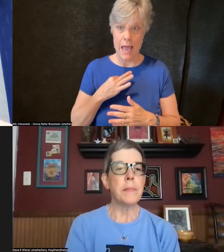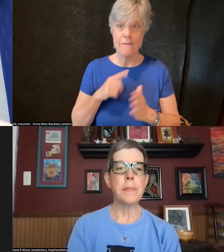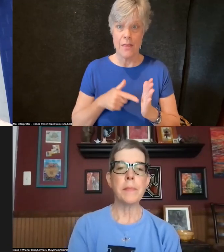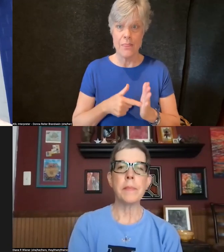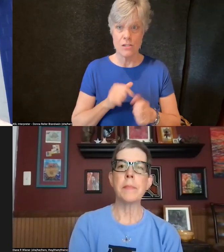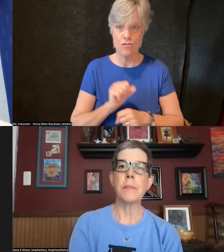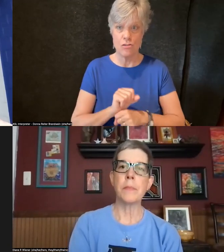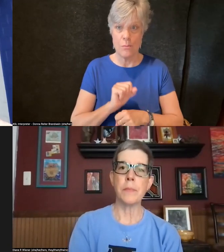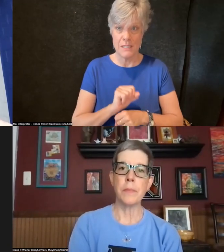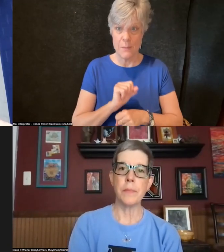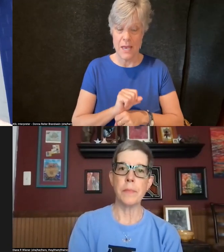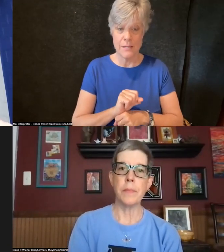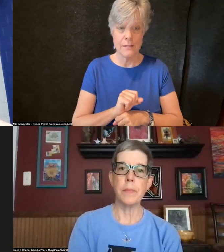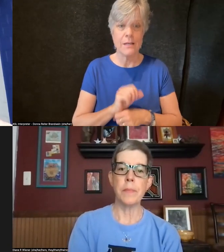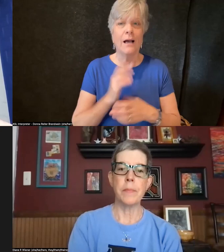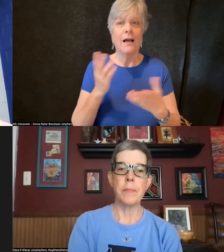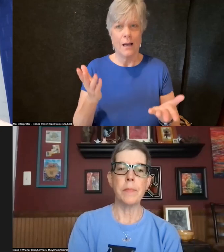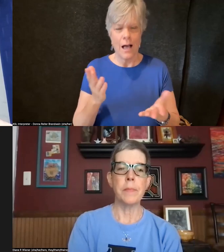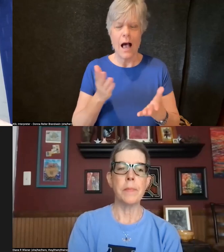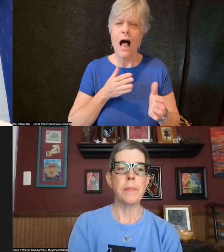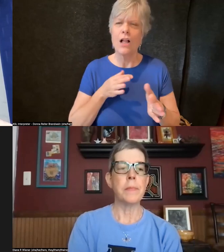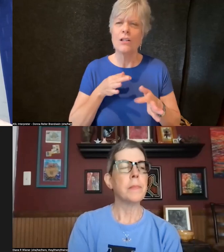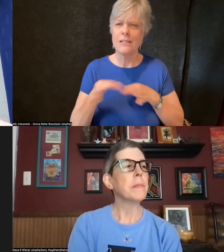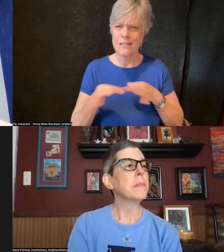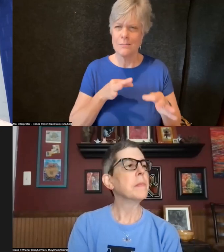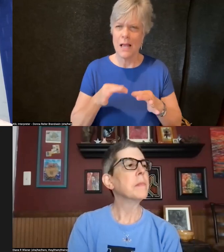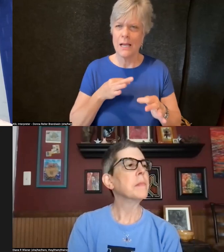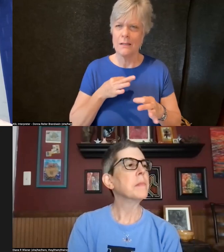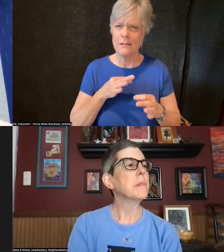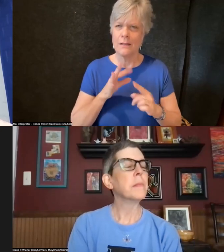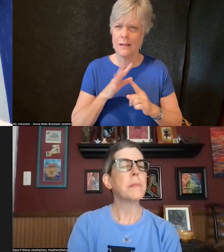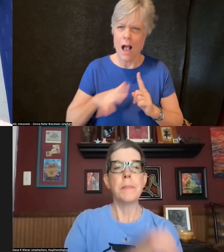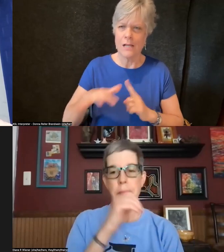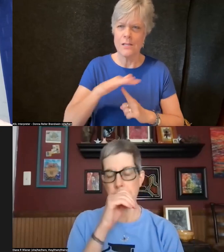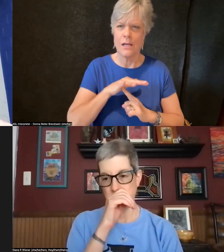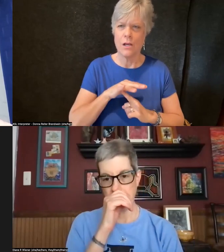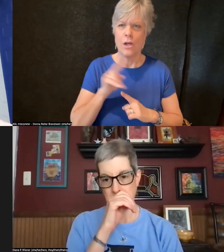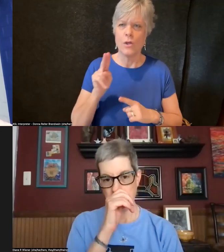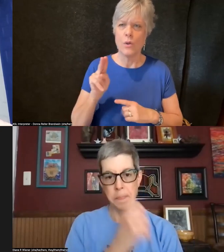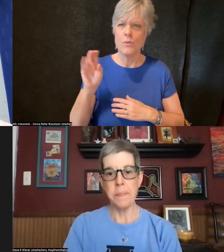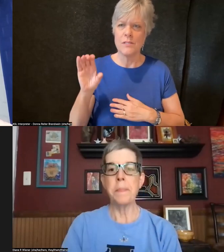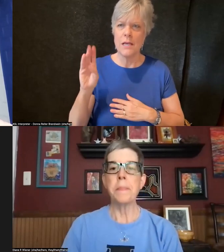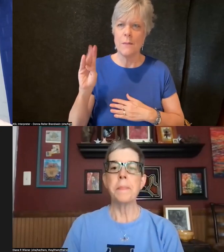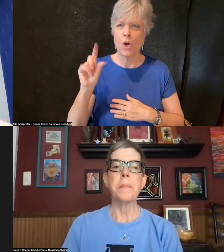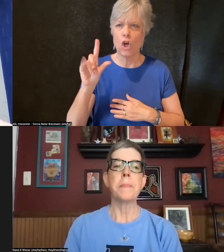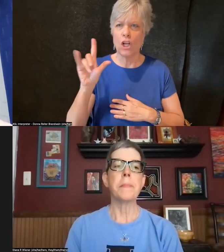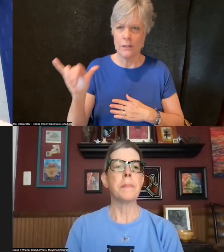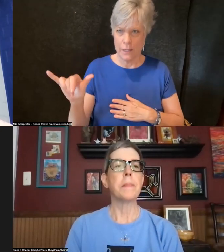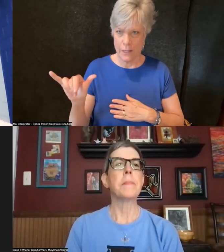I'll provide a little bit of context here. The UC Berkeley Disability Cultural Community Center is